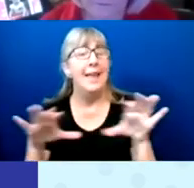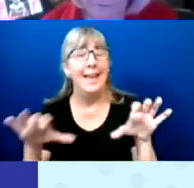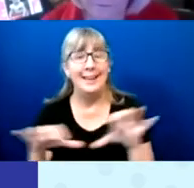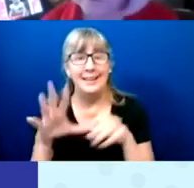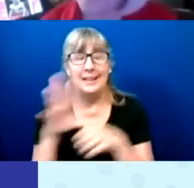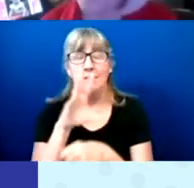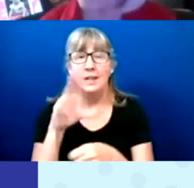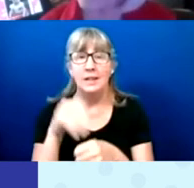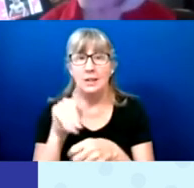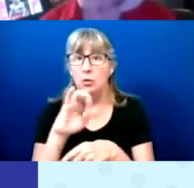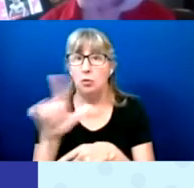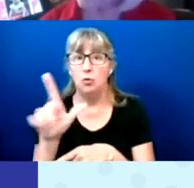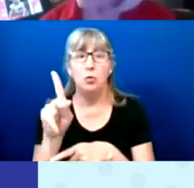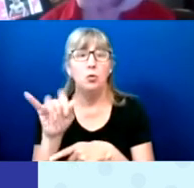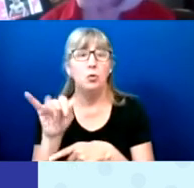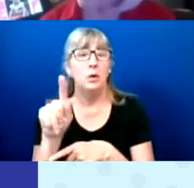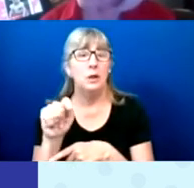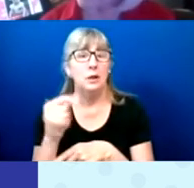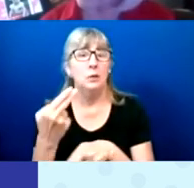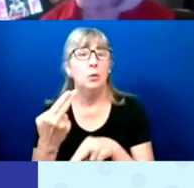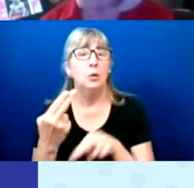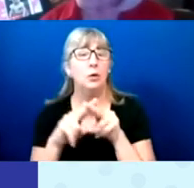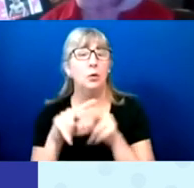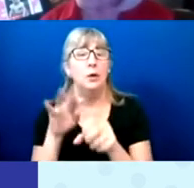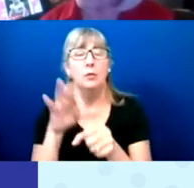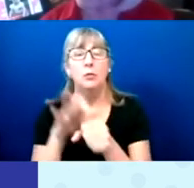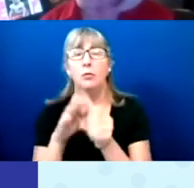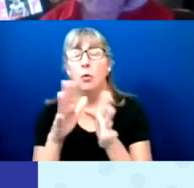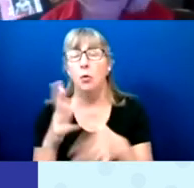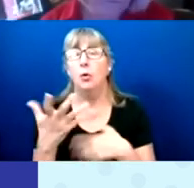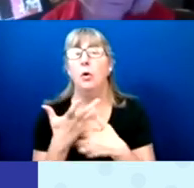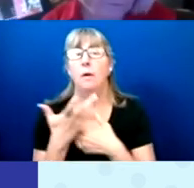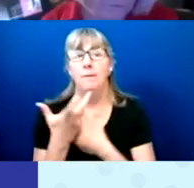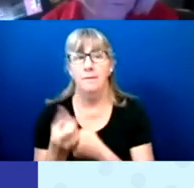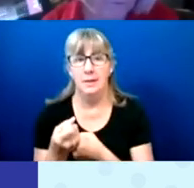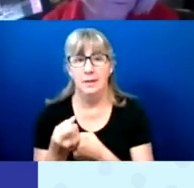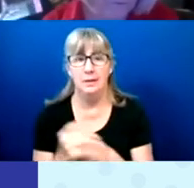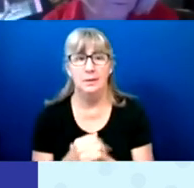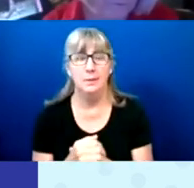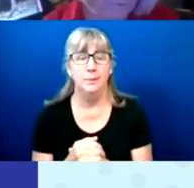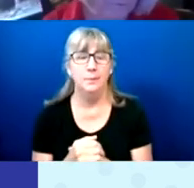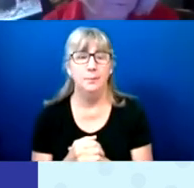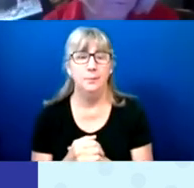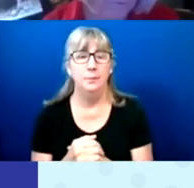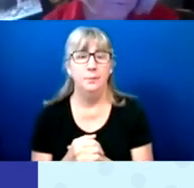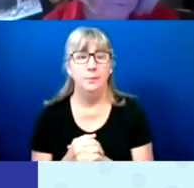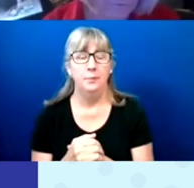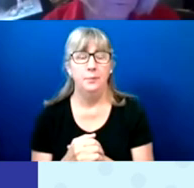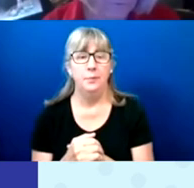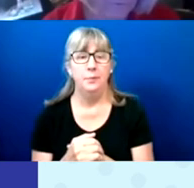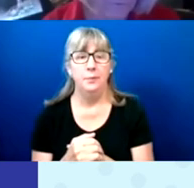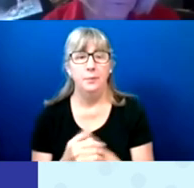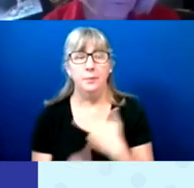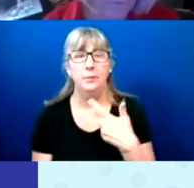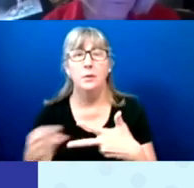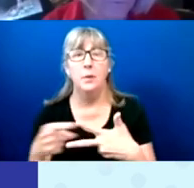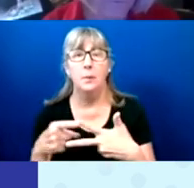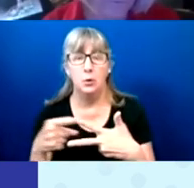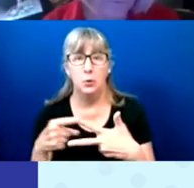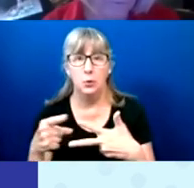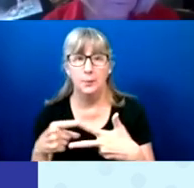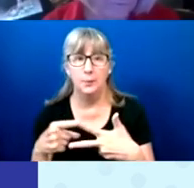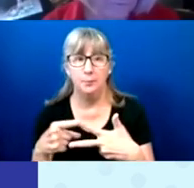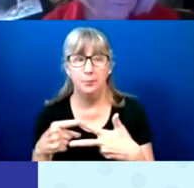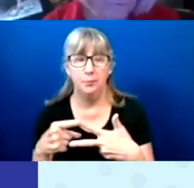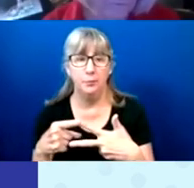Activities in the toolkit increase voter confidence.